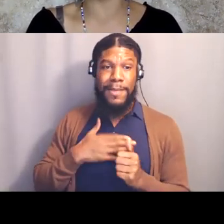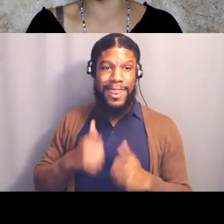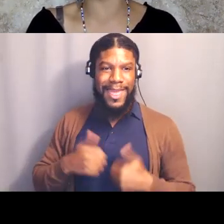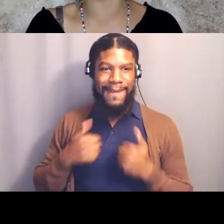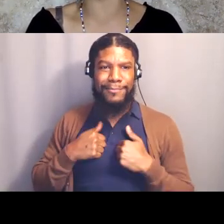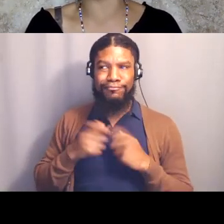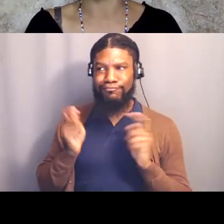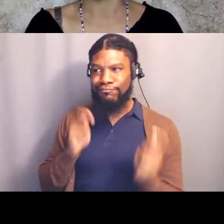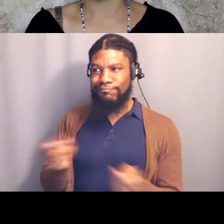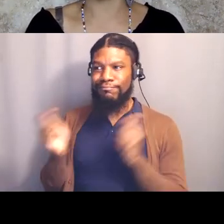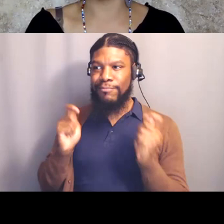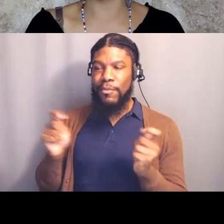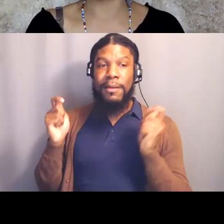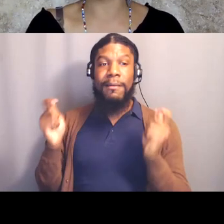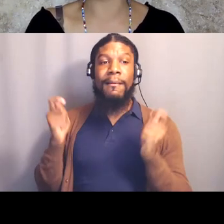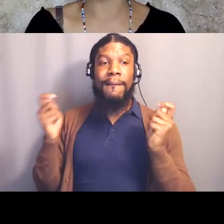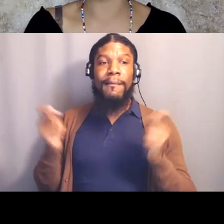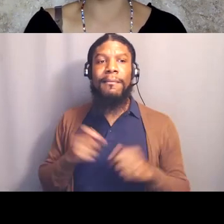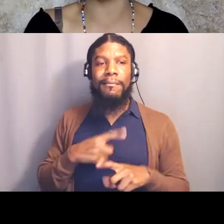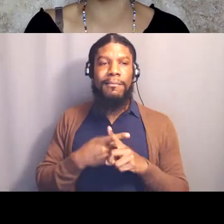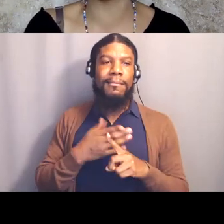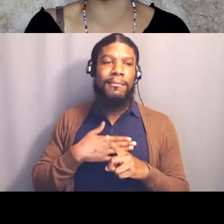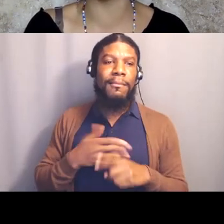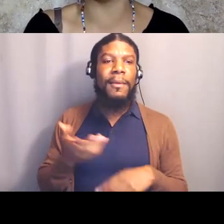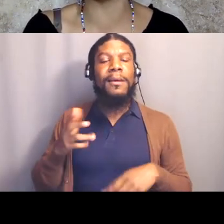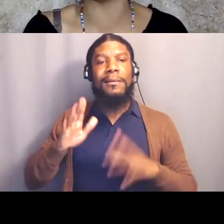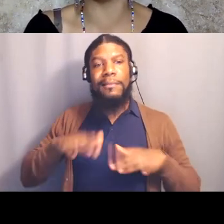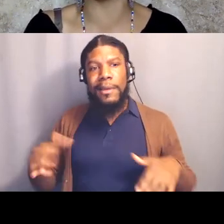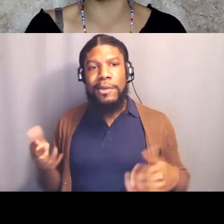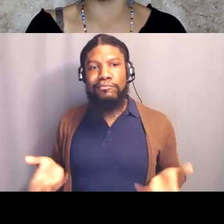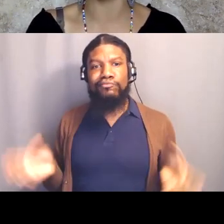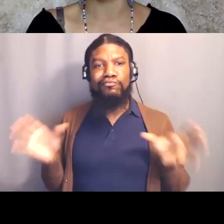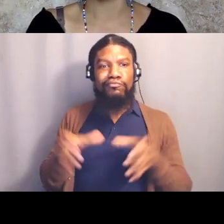and gathered with, we always have something that we call "Single Momma's Mother's Day,"